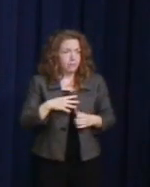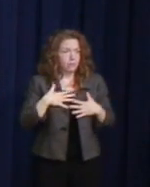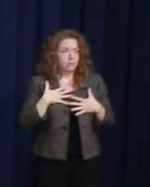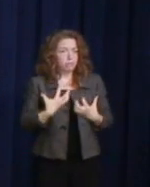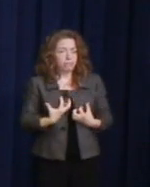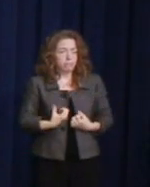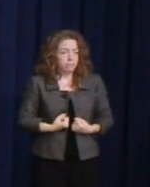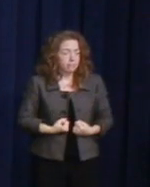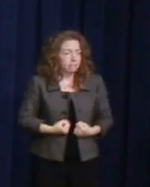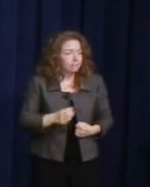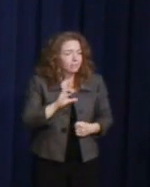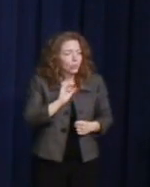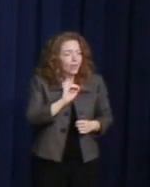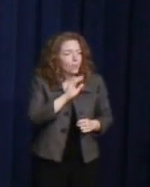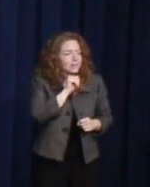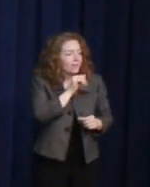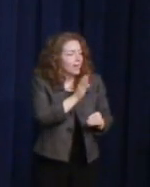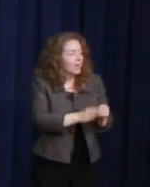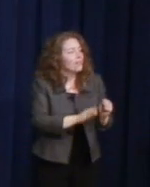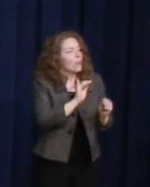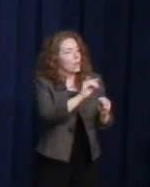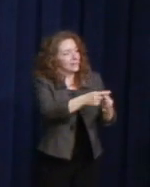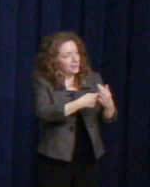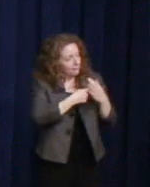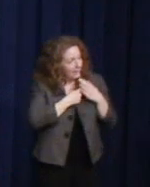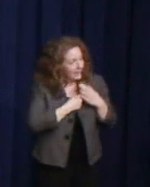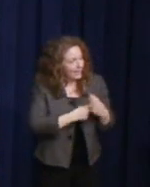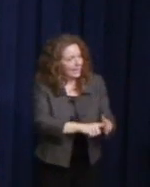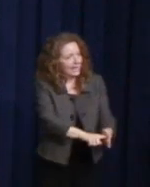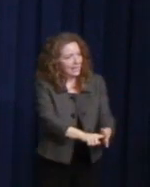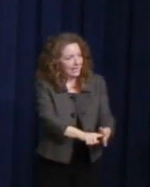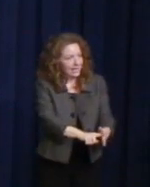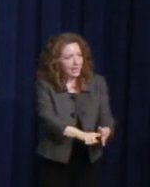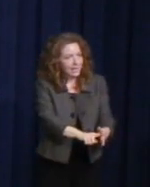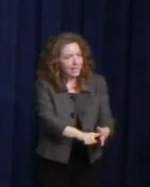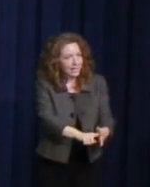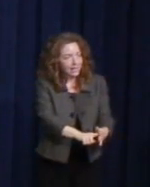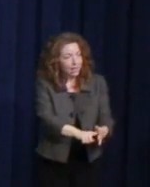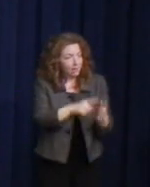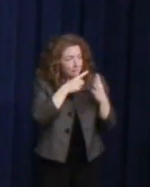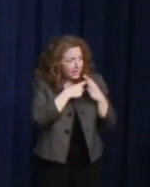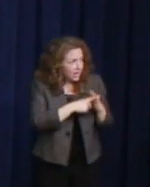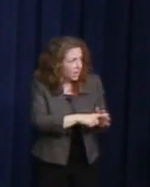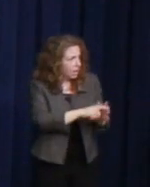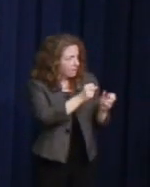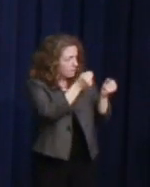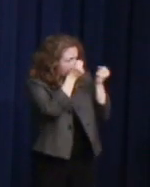You don't need me to elaborate, but as we honor the life and legacy of a leader dedicated